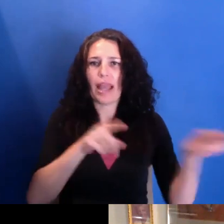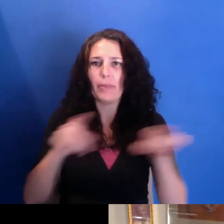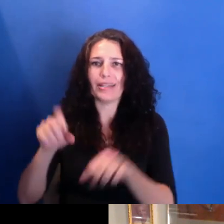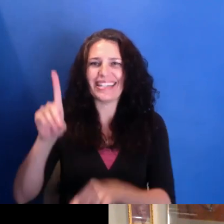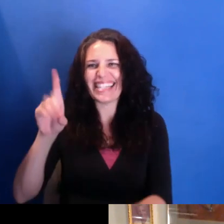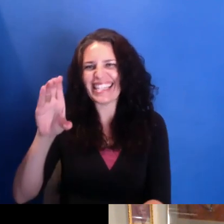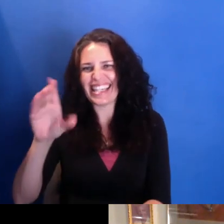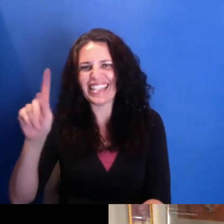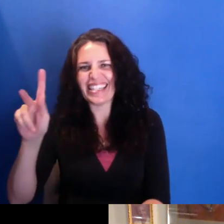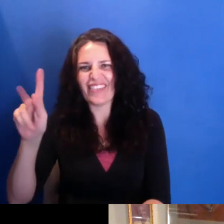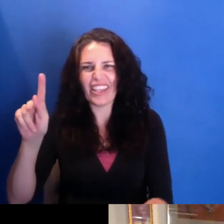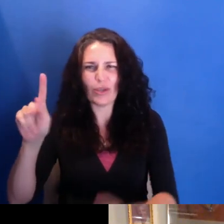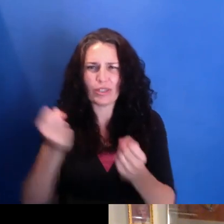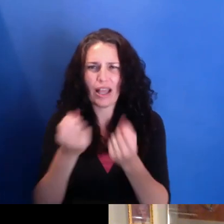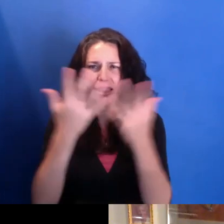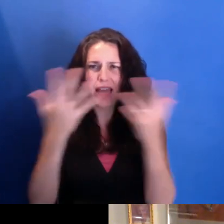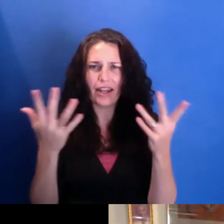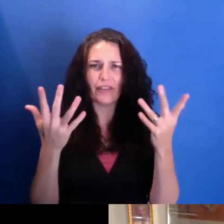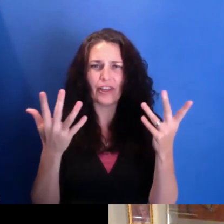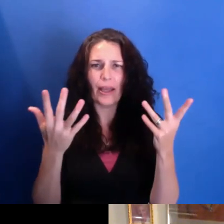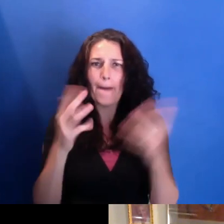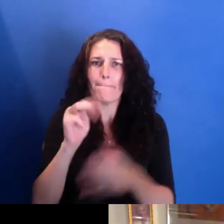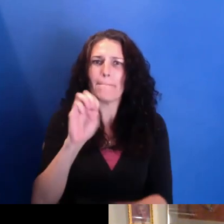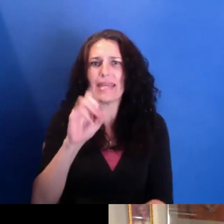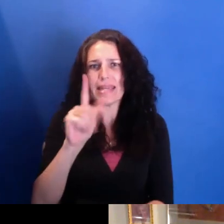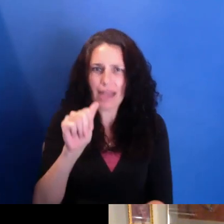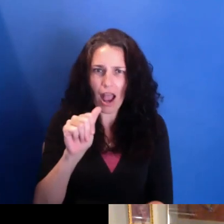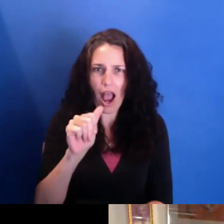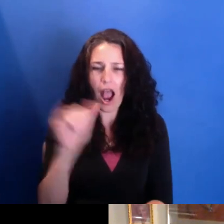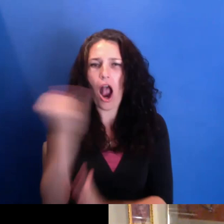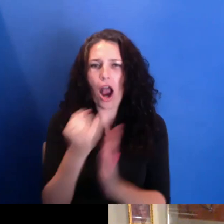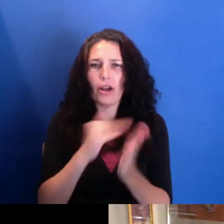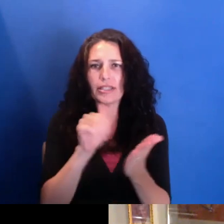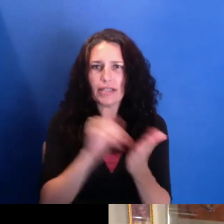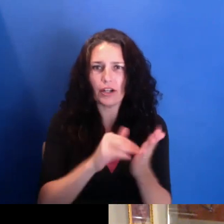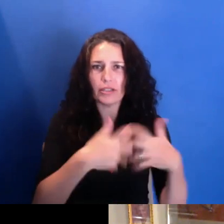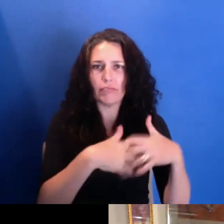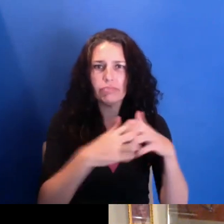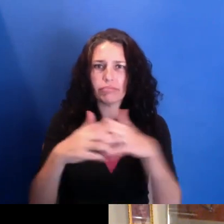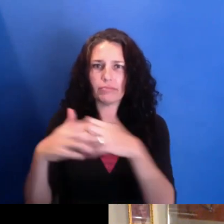So Philadelphia certainly had a very long and rich film history.